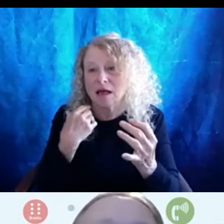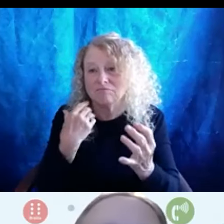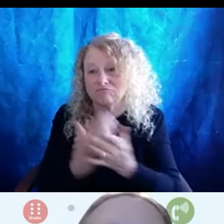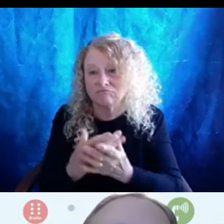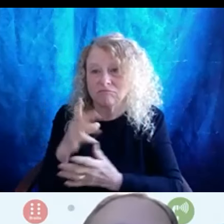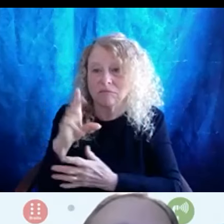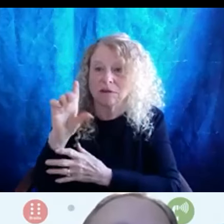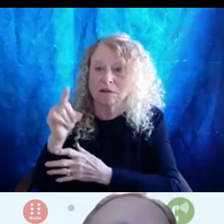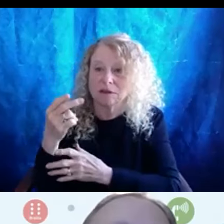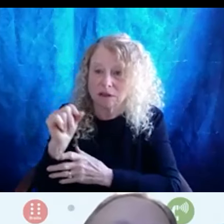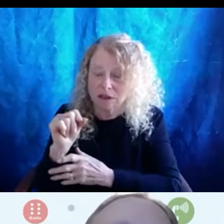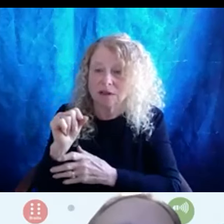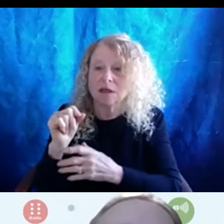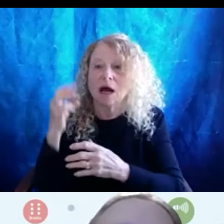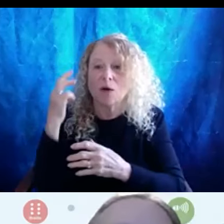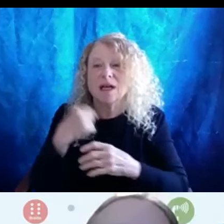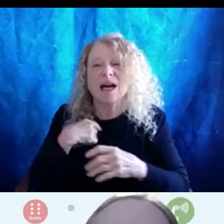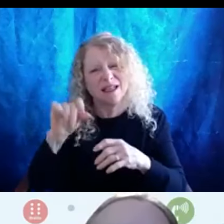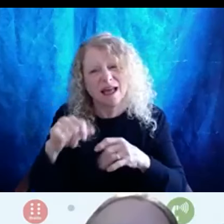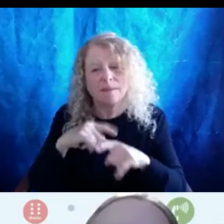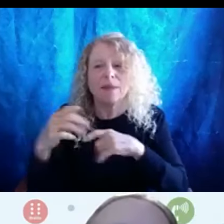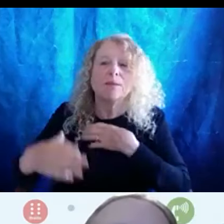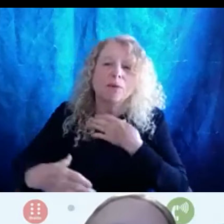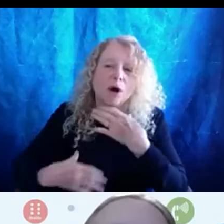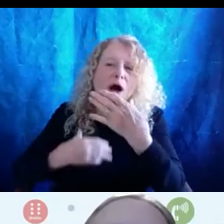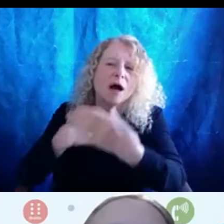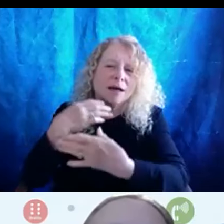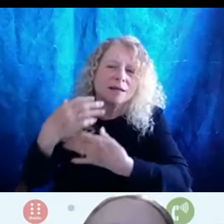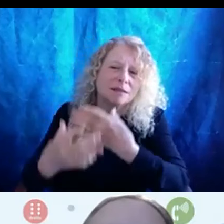DHSI realized I needed that. But the processes that were involved then,